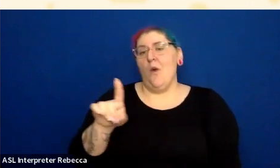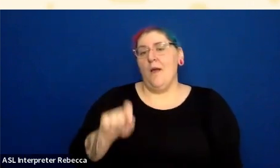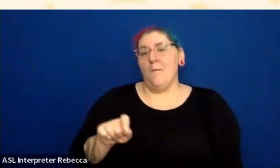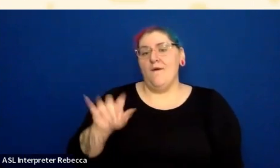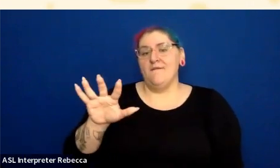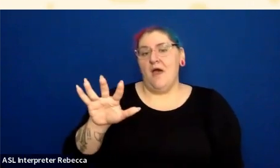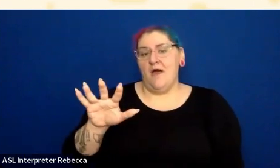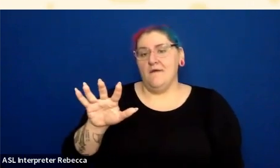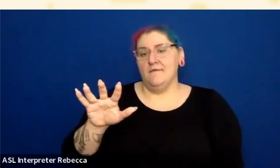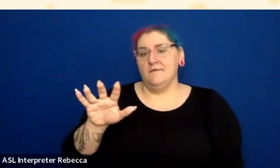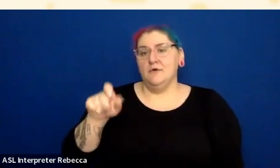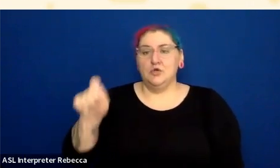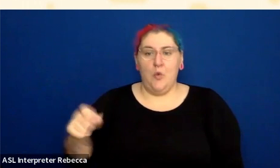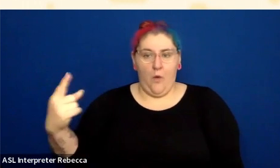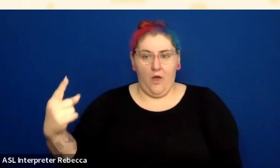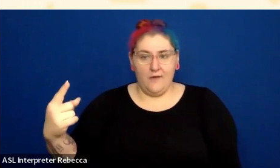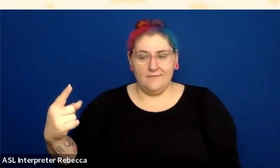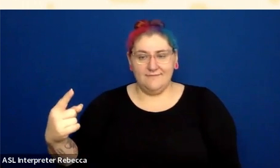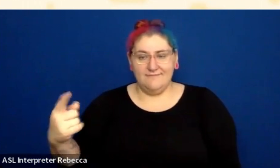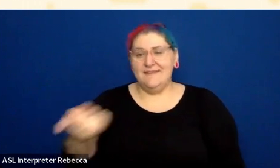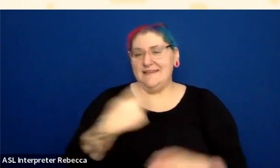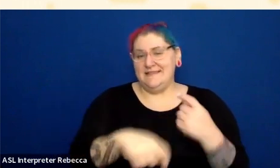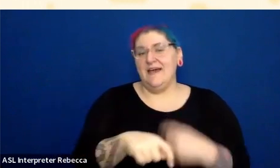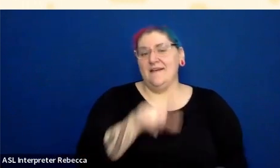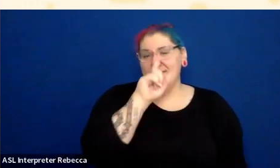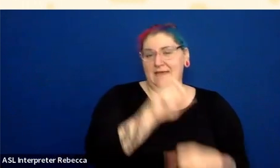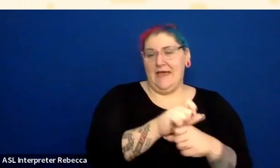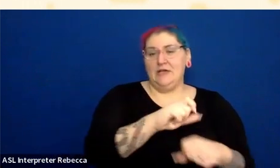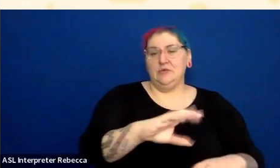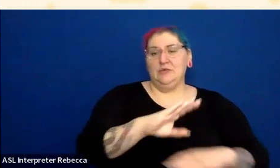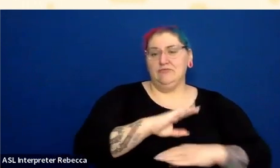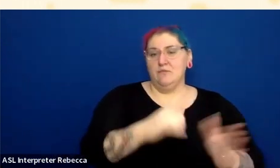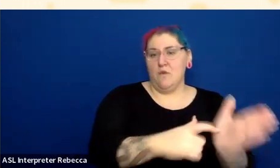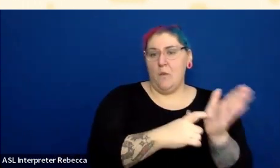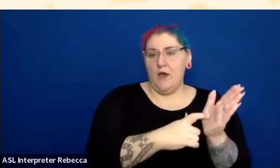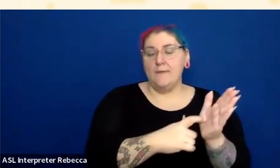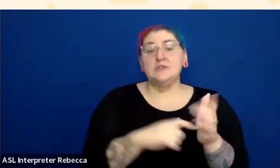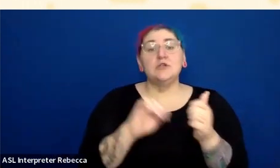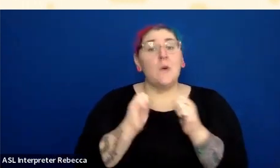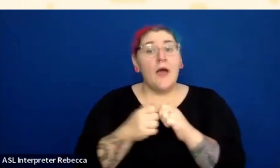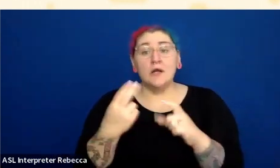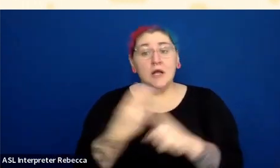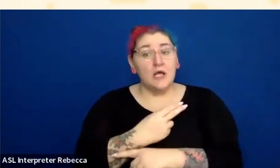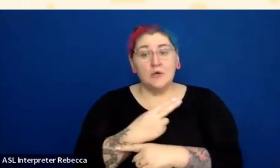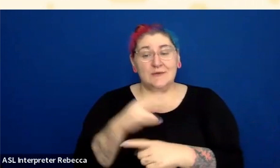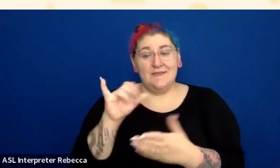So the way I did that using this link contrast checker, by the way, and other contrast checkers is that there is a lightness slider,